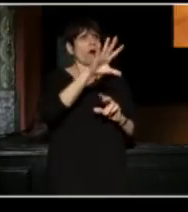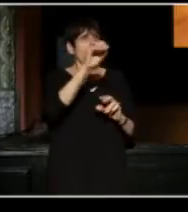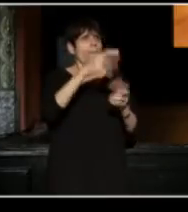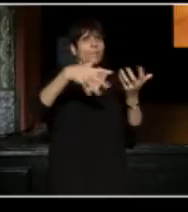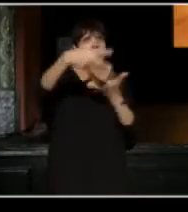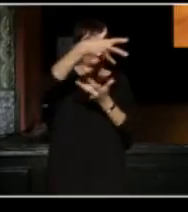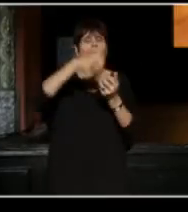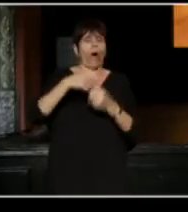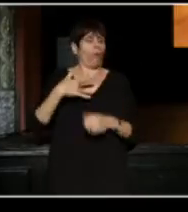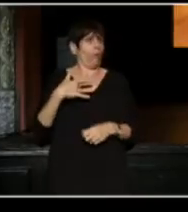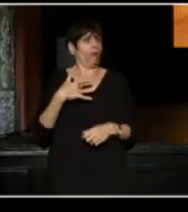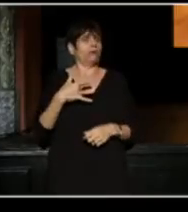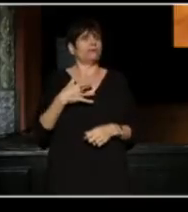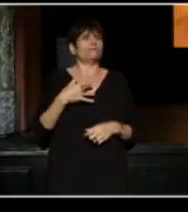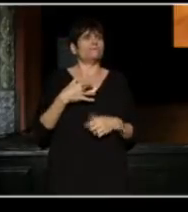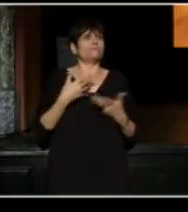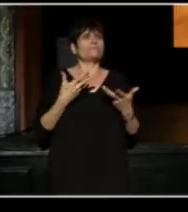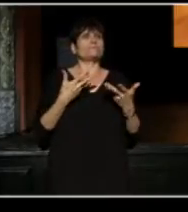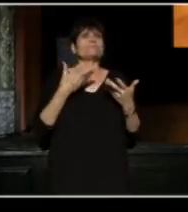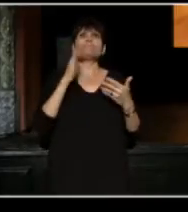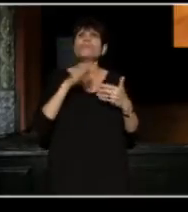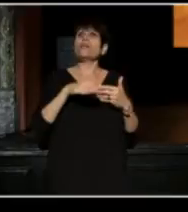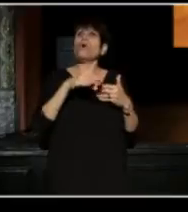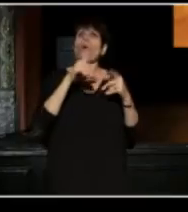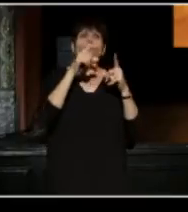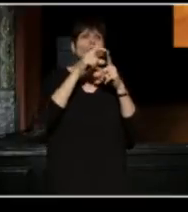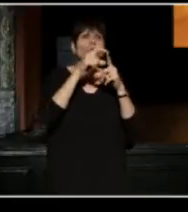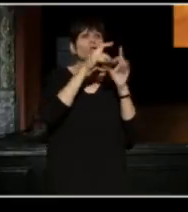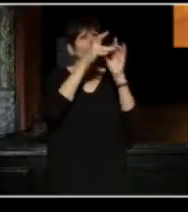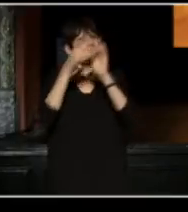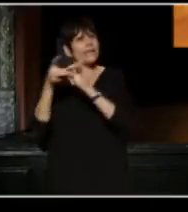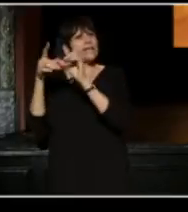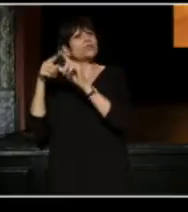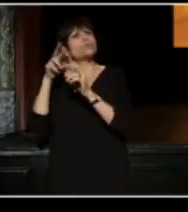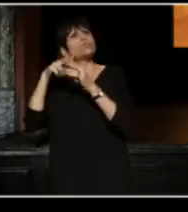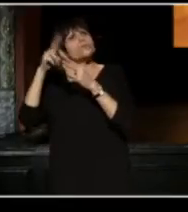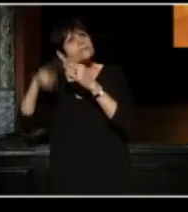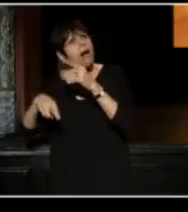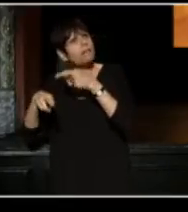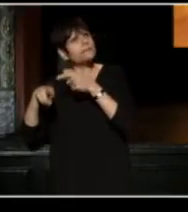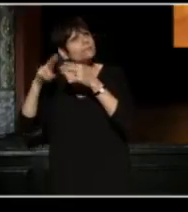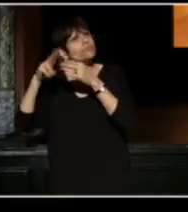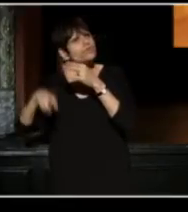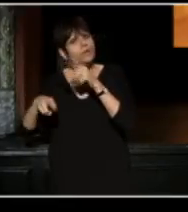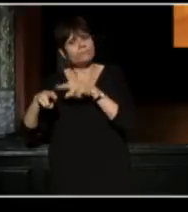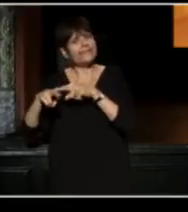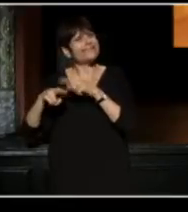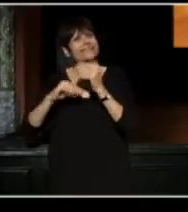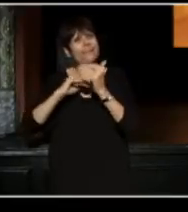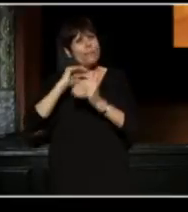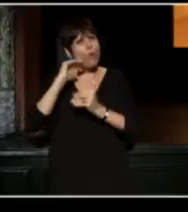but I think all those words relate to results, and that's good. But I have to say it's the process of making the work,